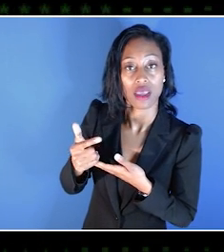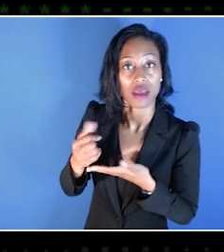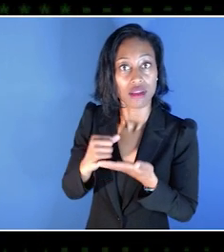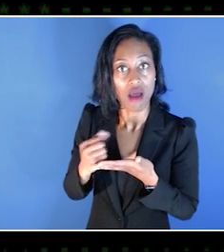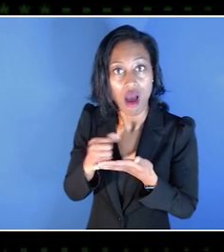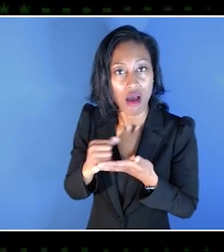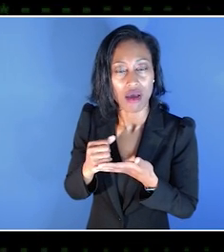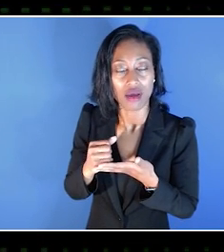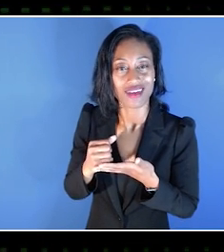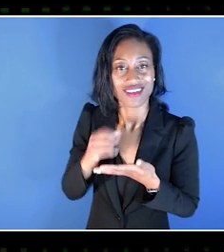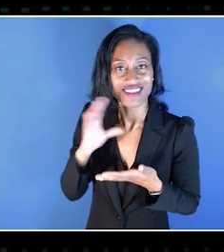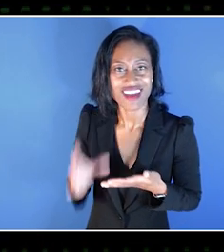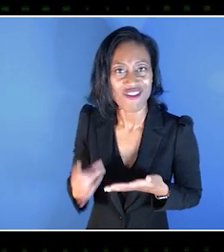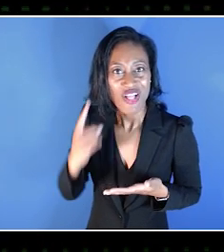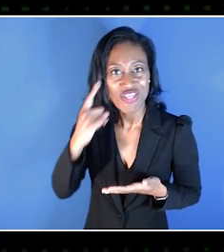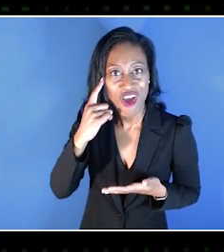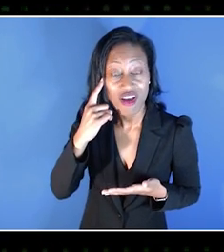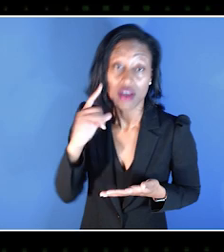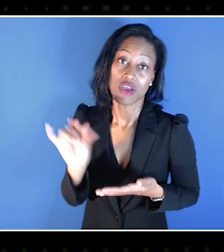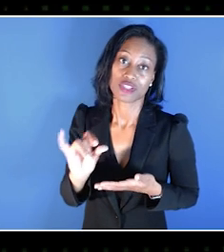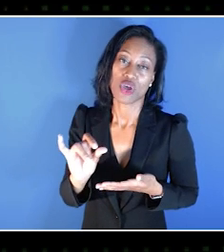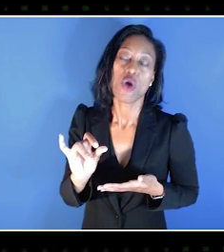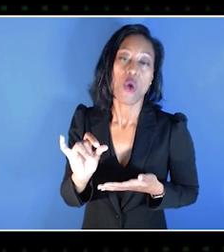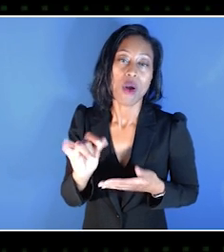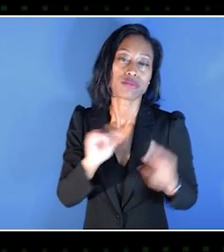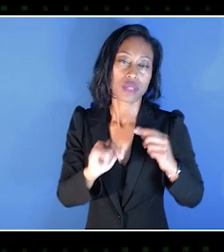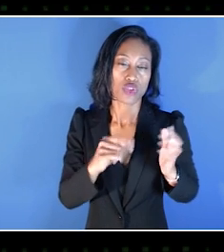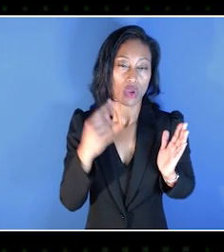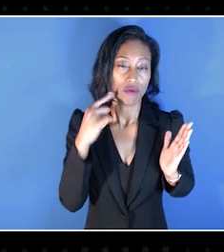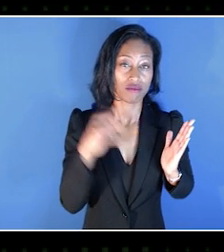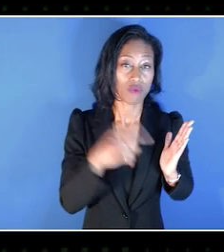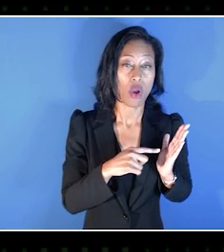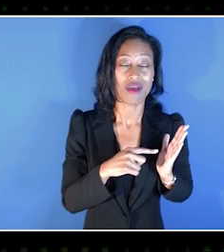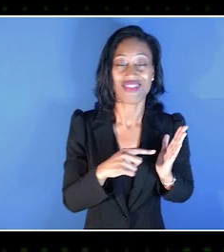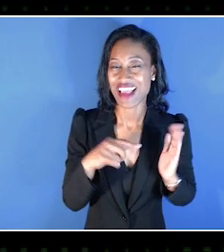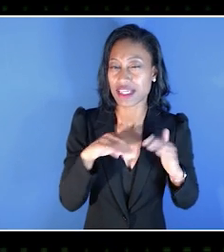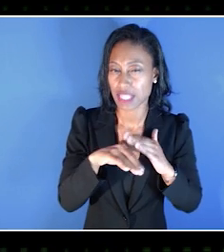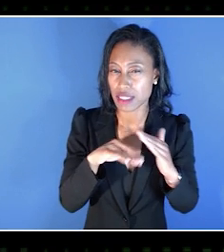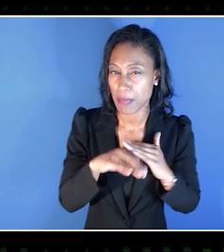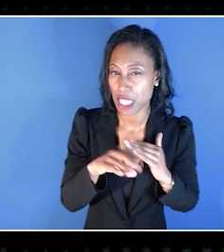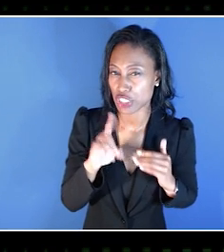the accessibility documents from Microsoft were really useful